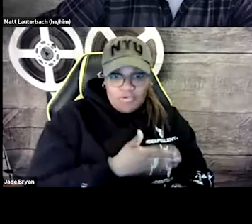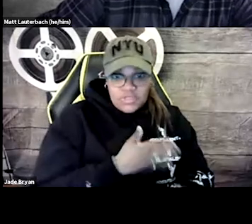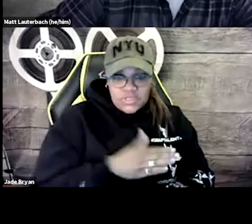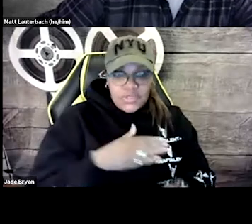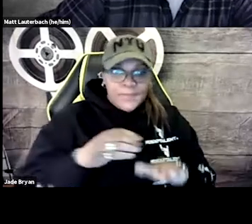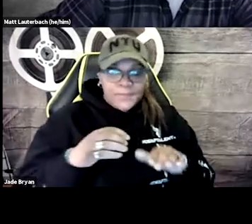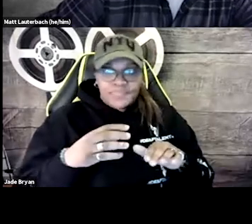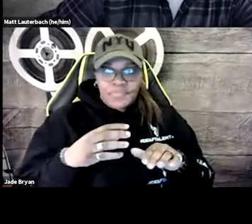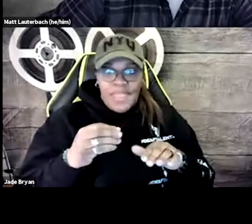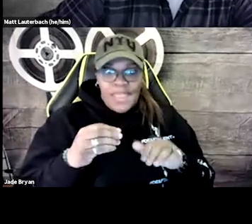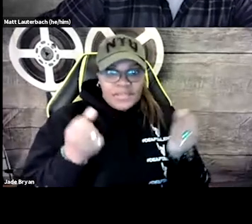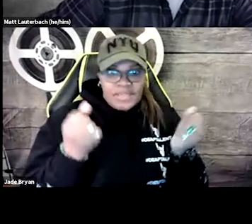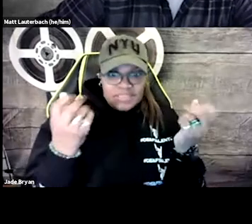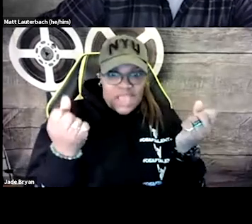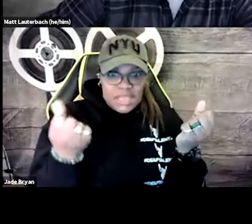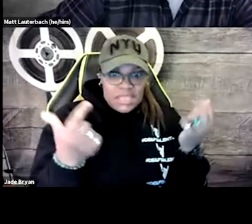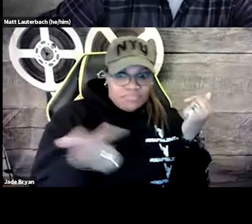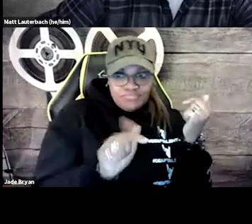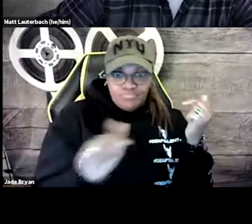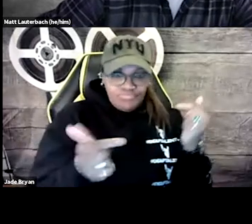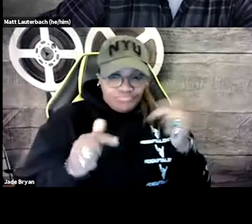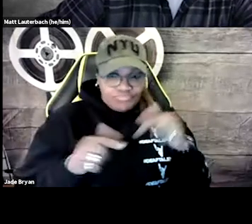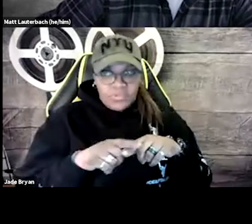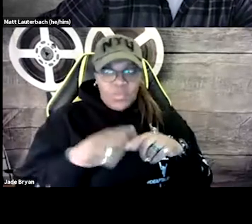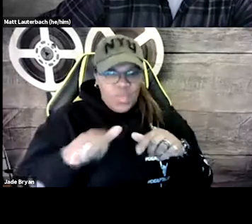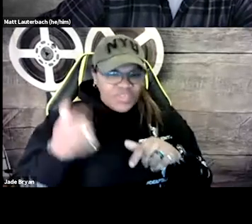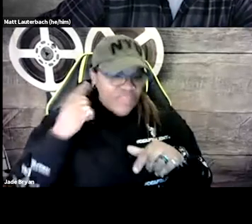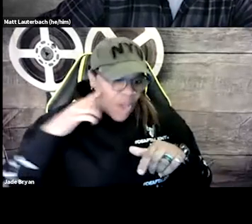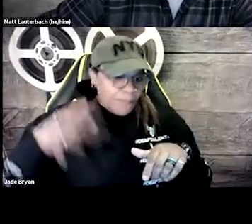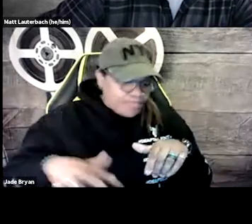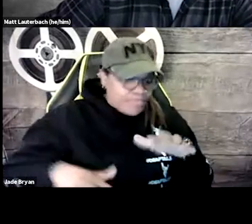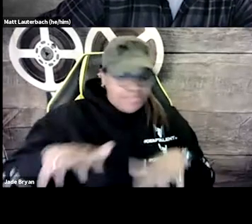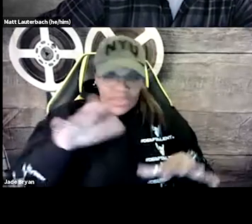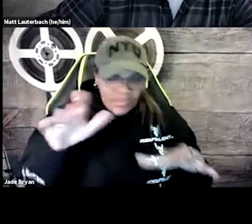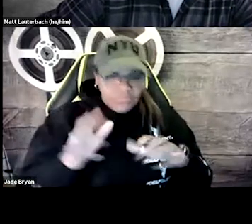along with the lyrics to the song. And they're signing as they're going back and forth with each other.